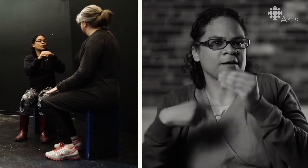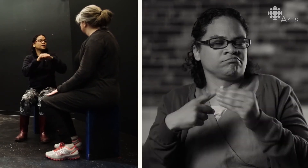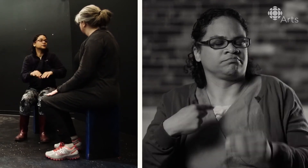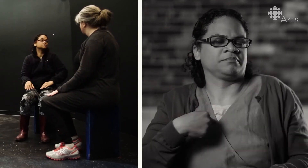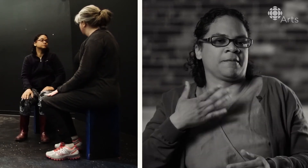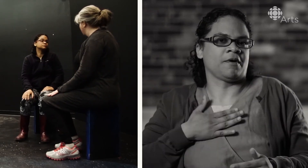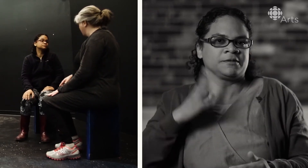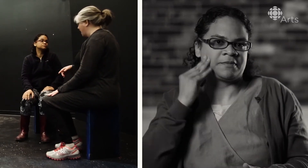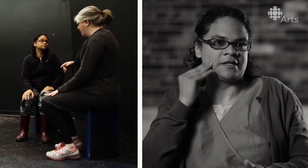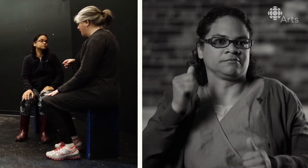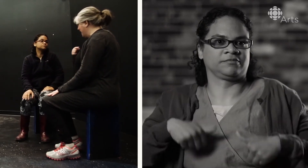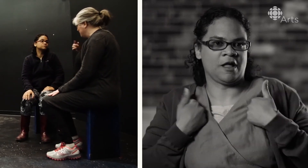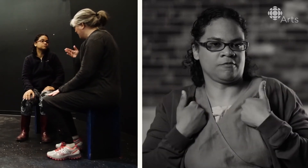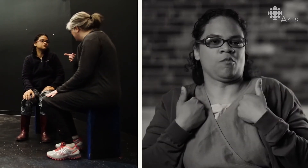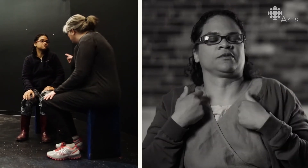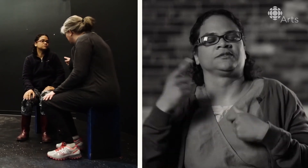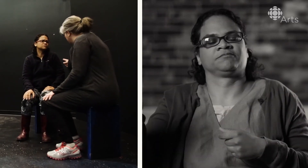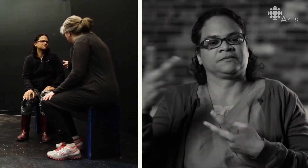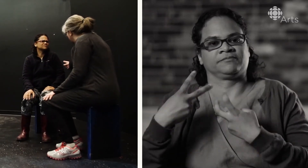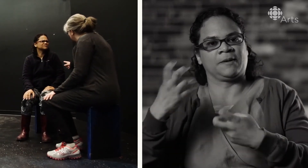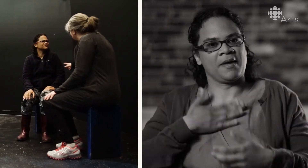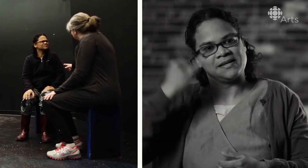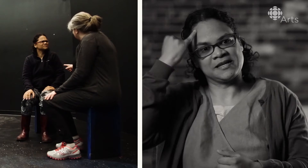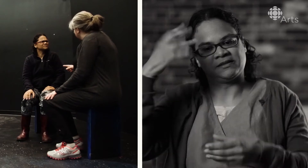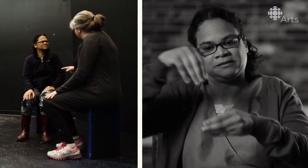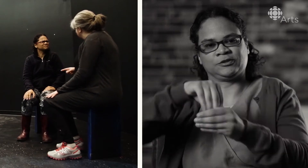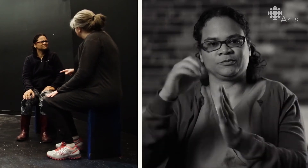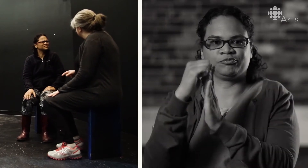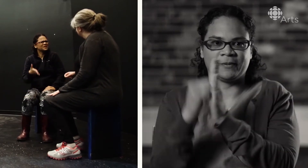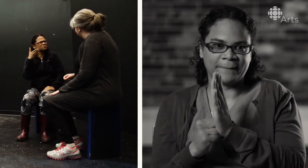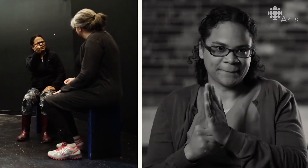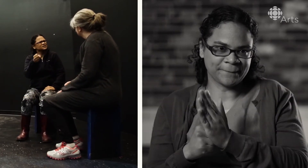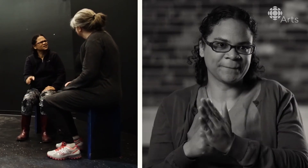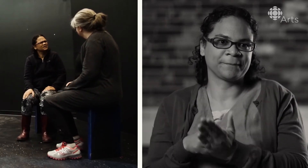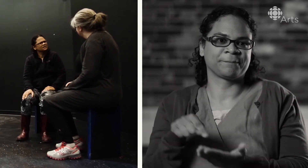She asks a lot of questions about our experiences in our lives, and she's taken our ideas,